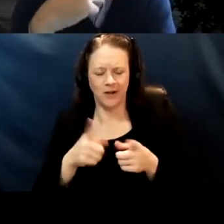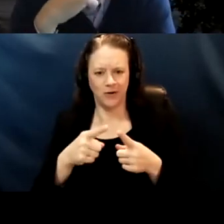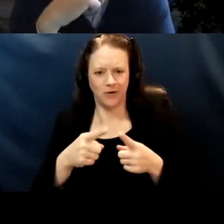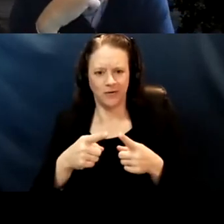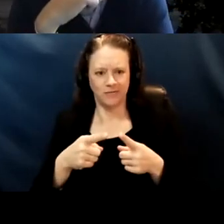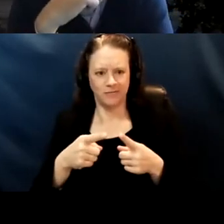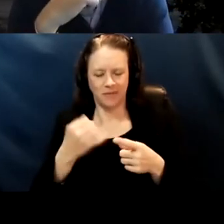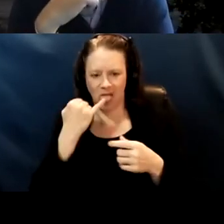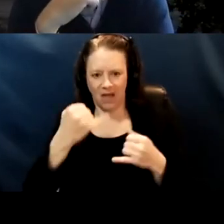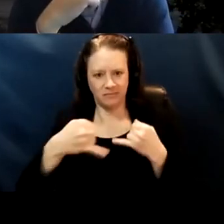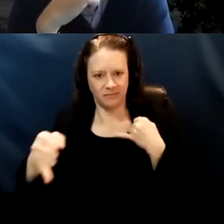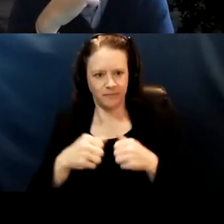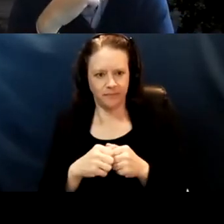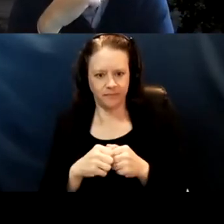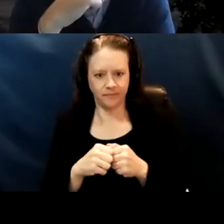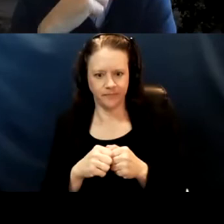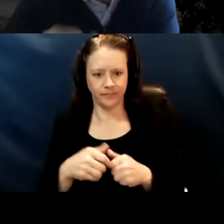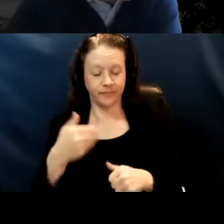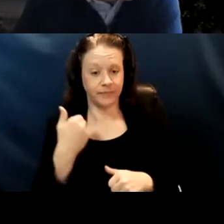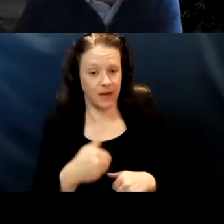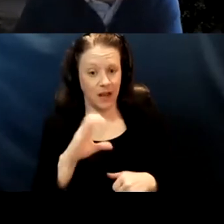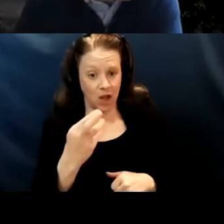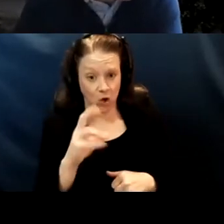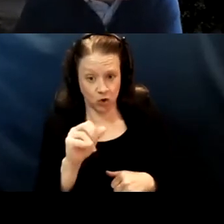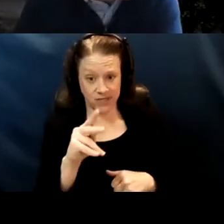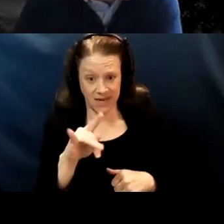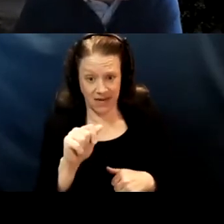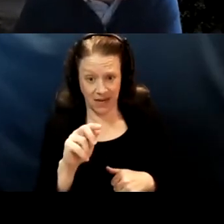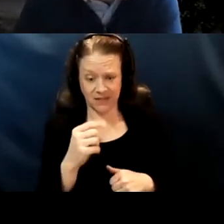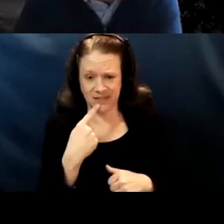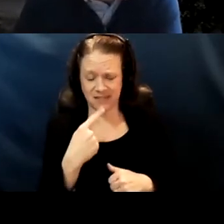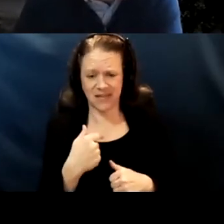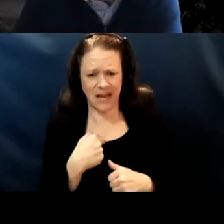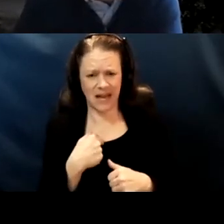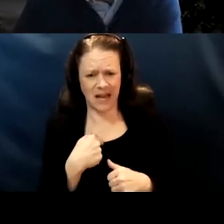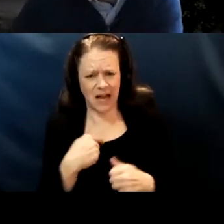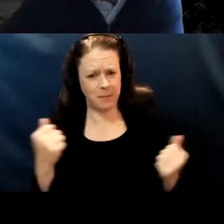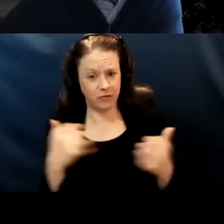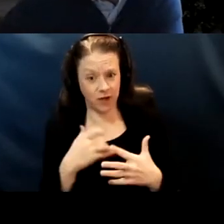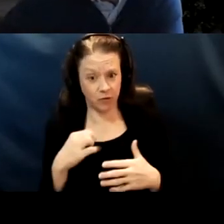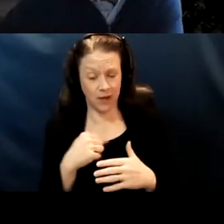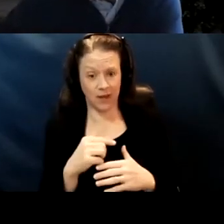But I'm afraid that this was Christina. If we do narrow it, we might be missing people